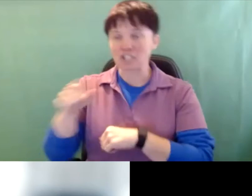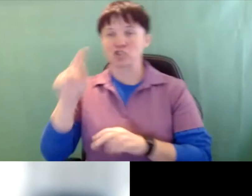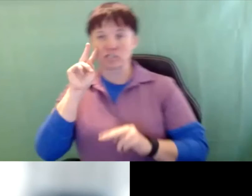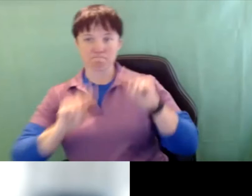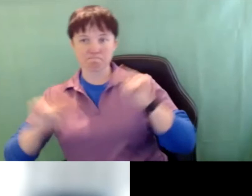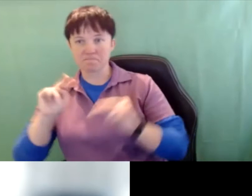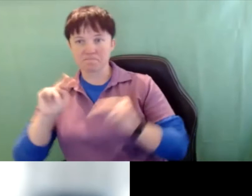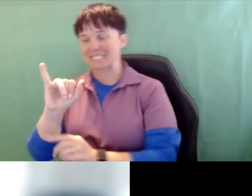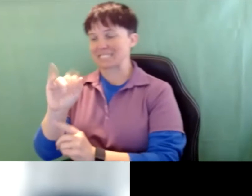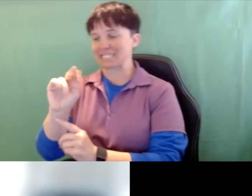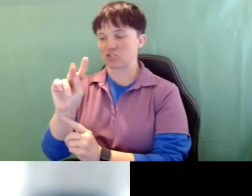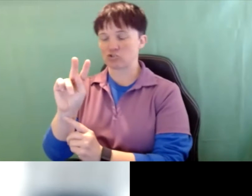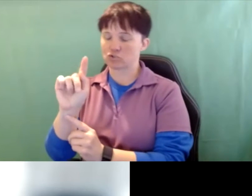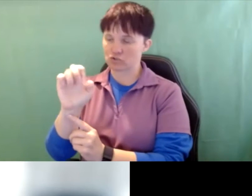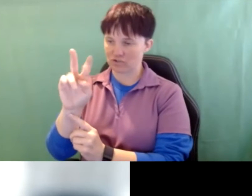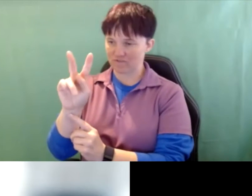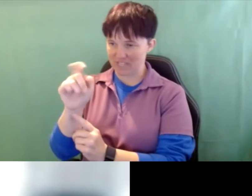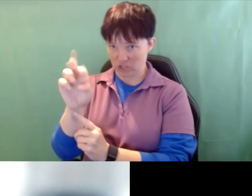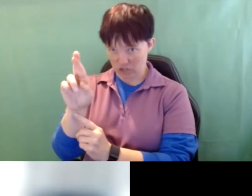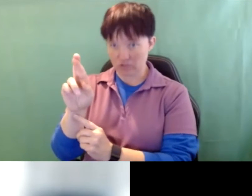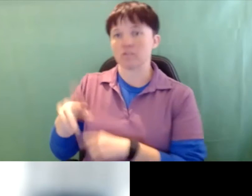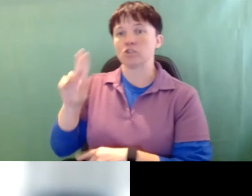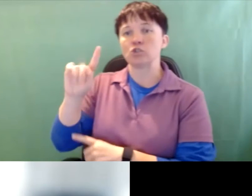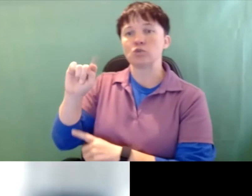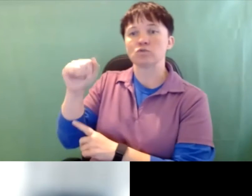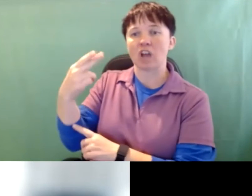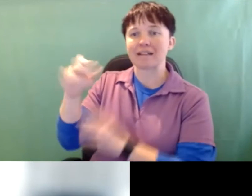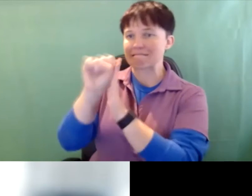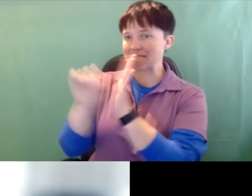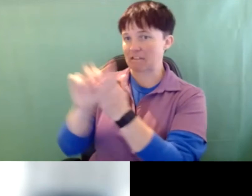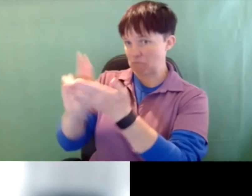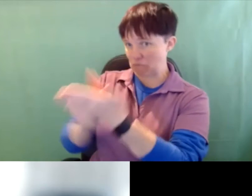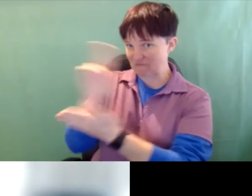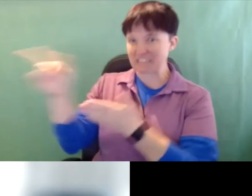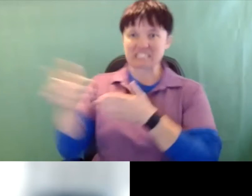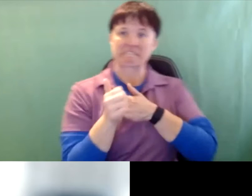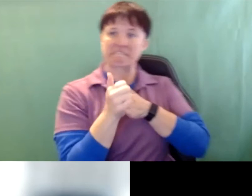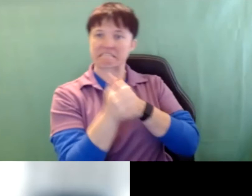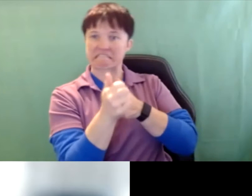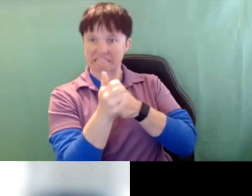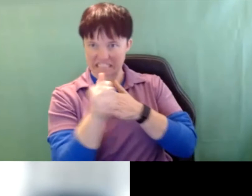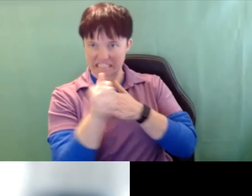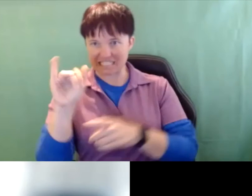Training Coursework at Utah State University. She leads the National Intervener and Advocate